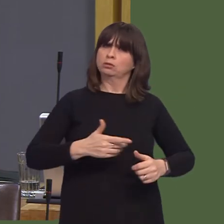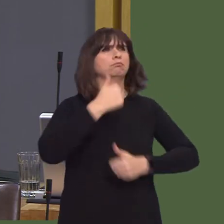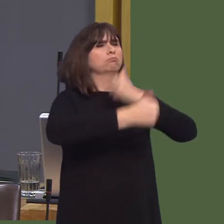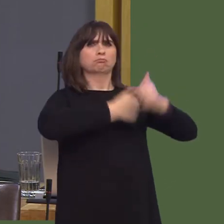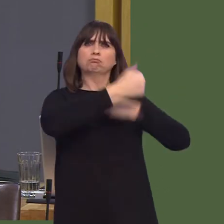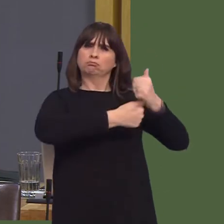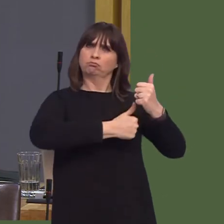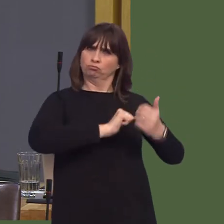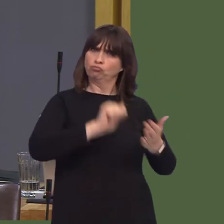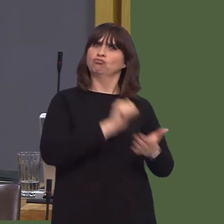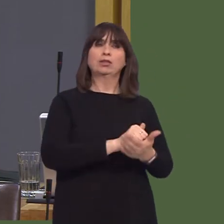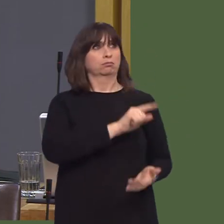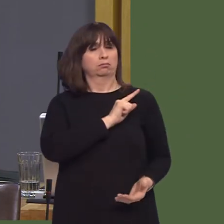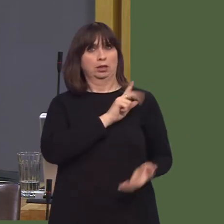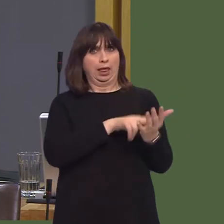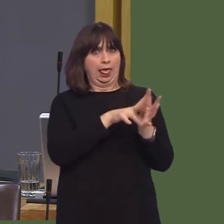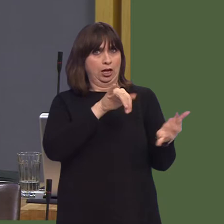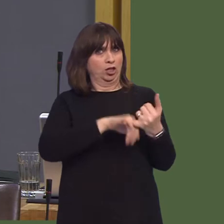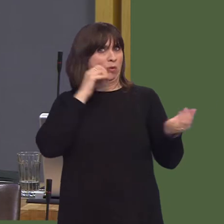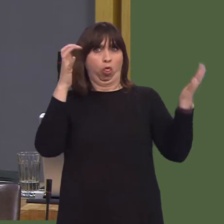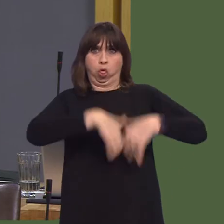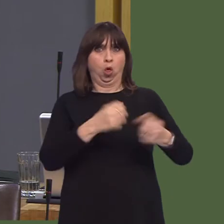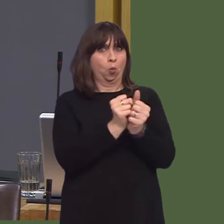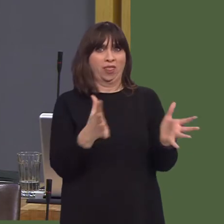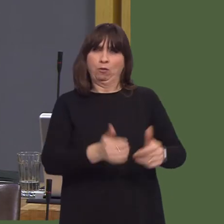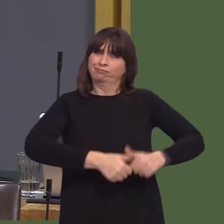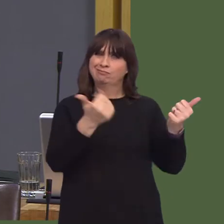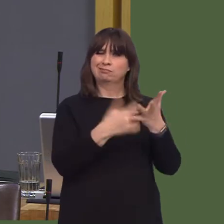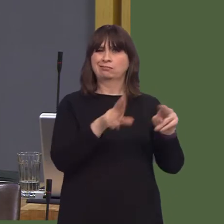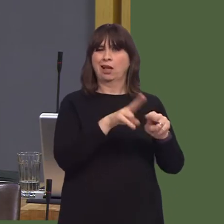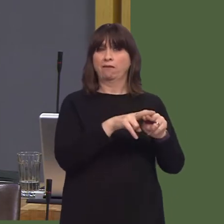to hear of these concerns, that a transformation programme is being implemented to make improvements